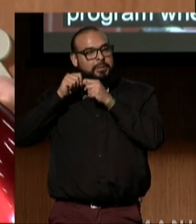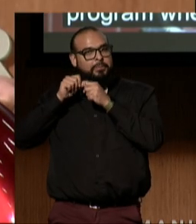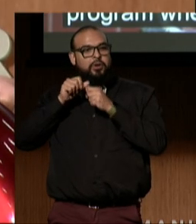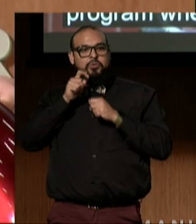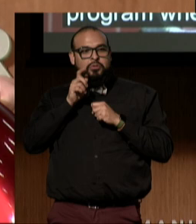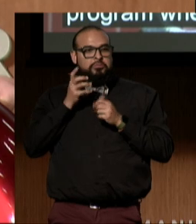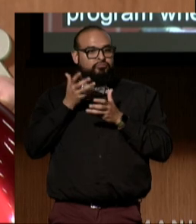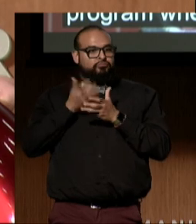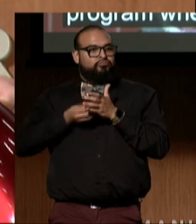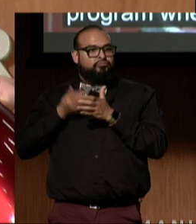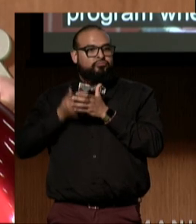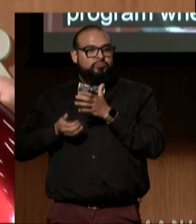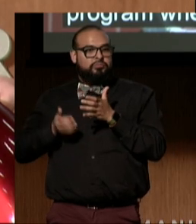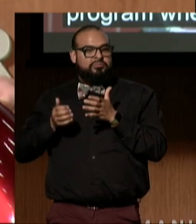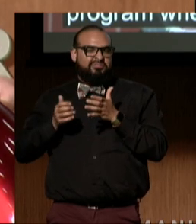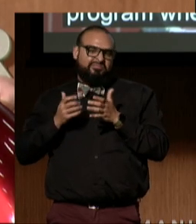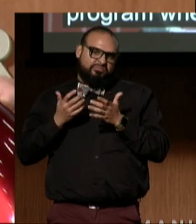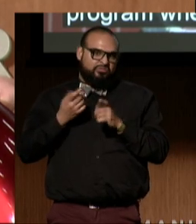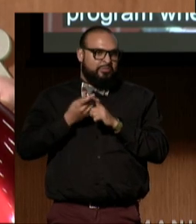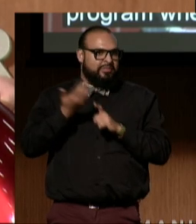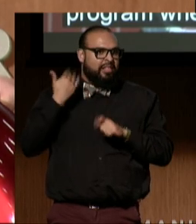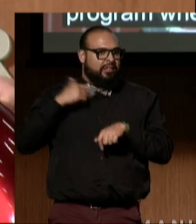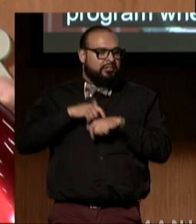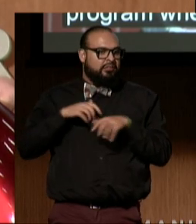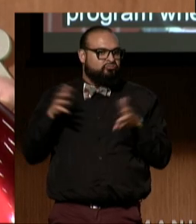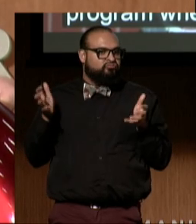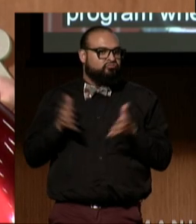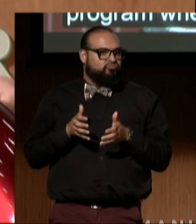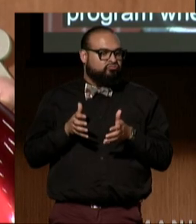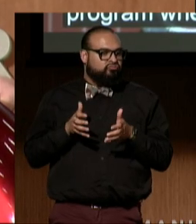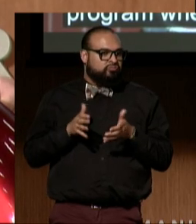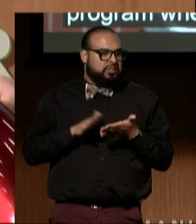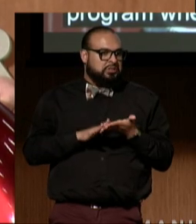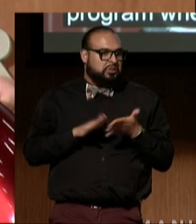since the last time we came together in community like this.